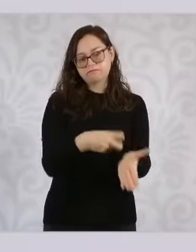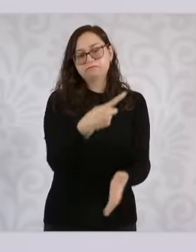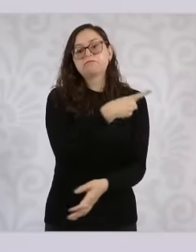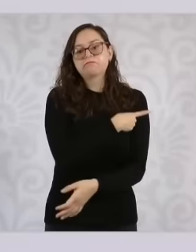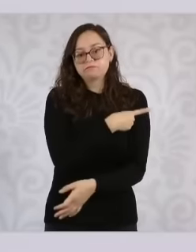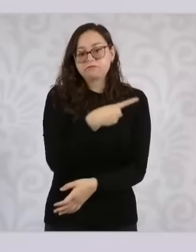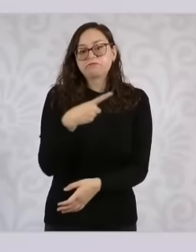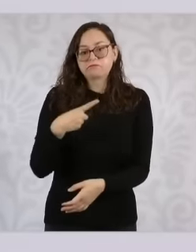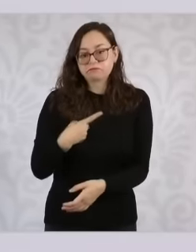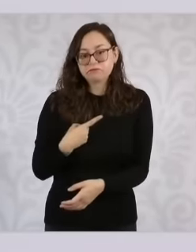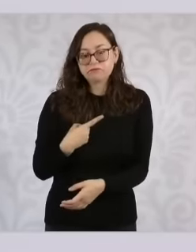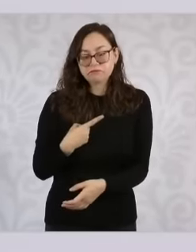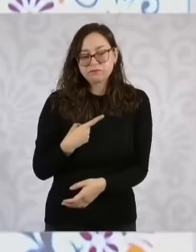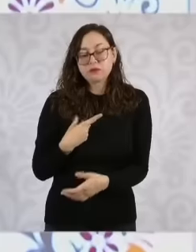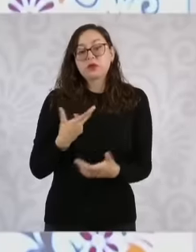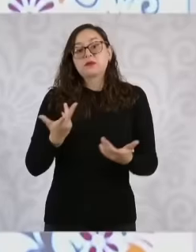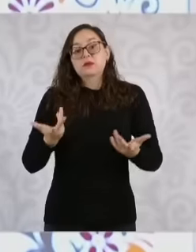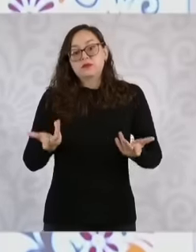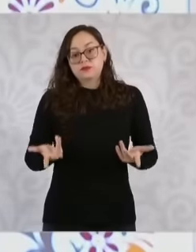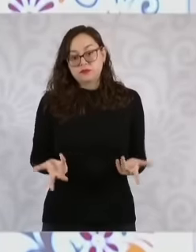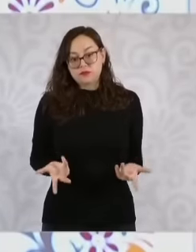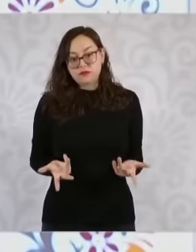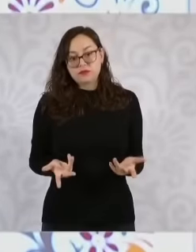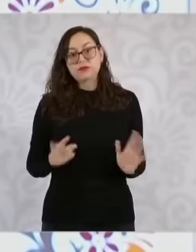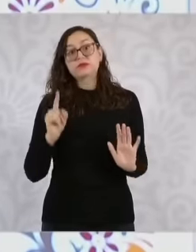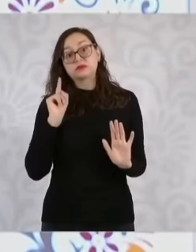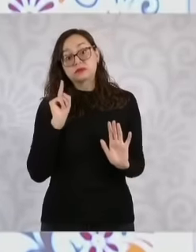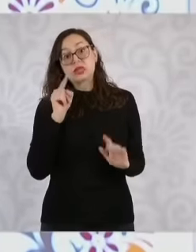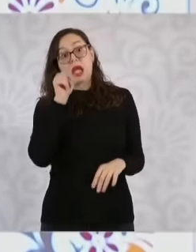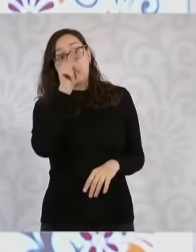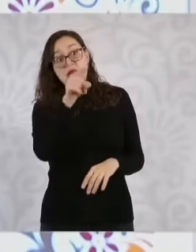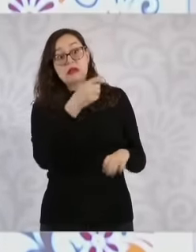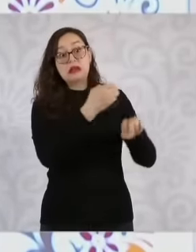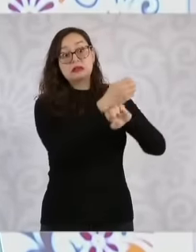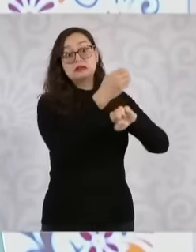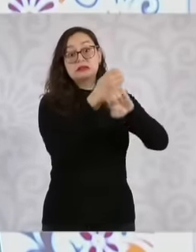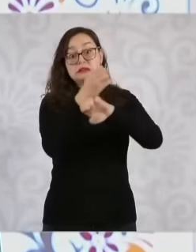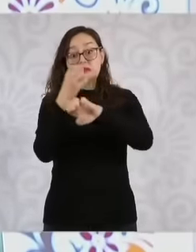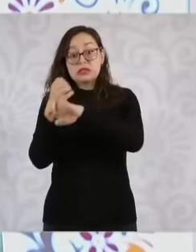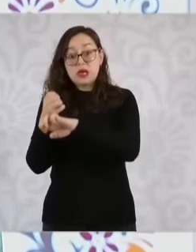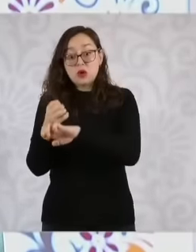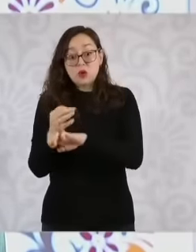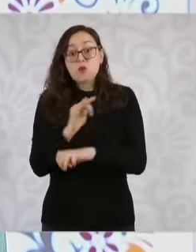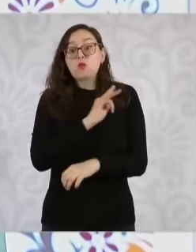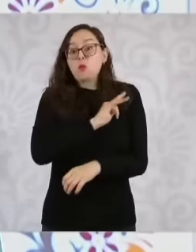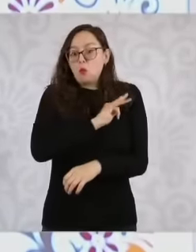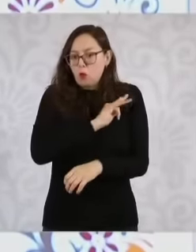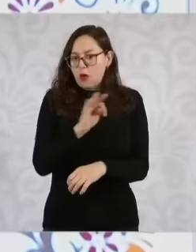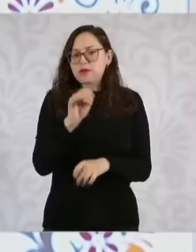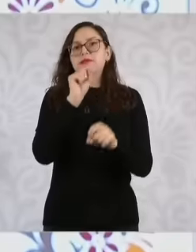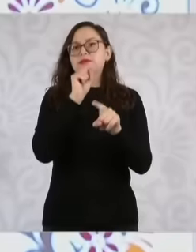state constitutions they can make the decision that a part is made in the 25th and the other in the